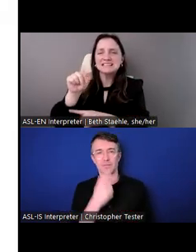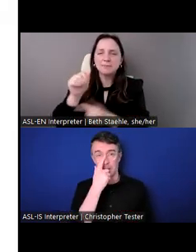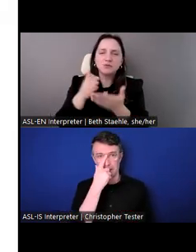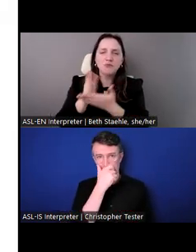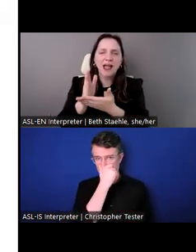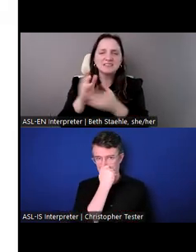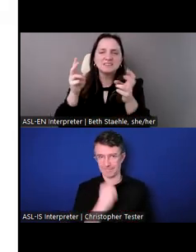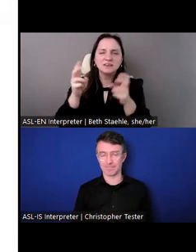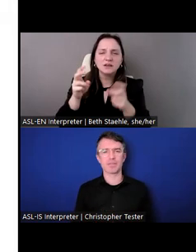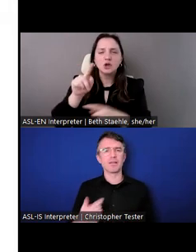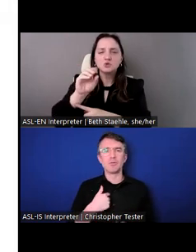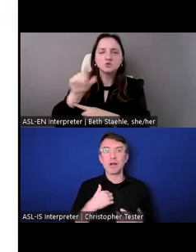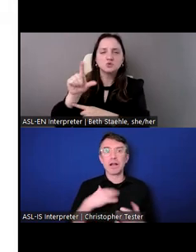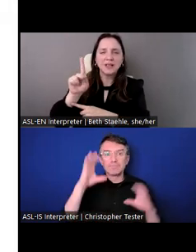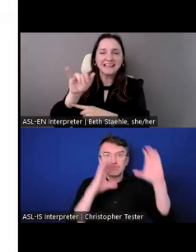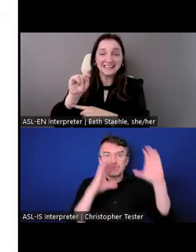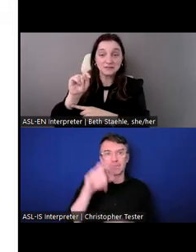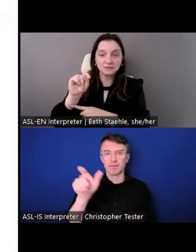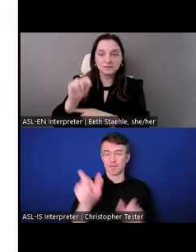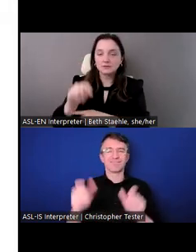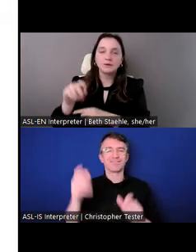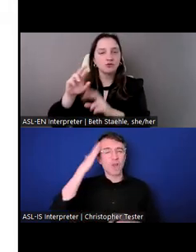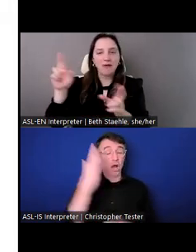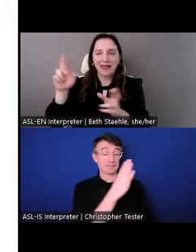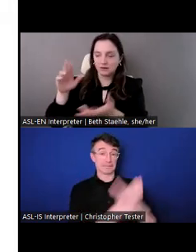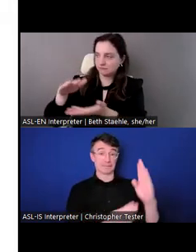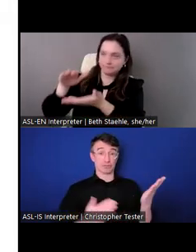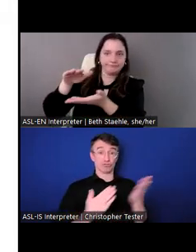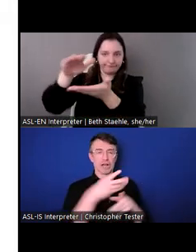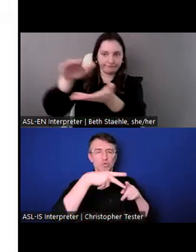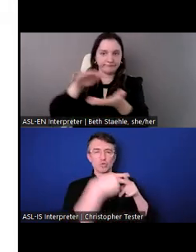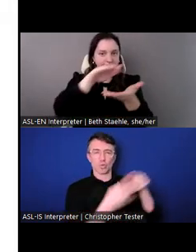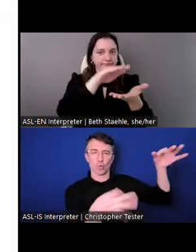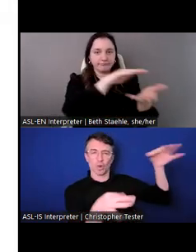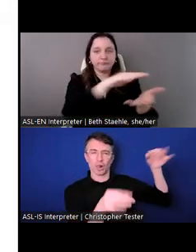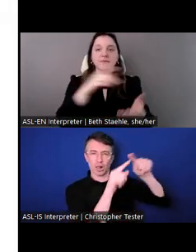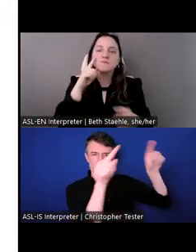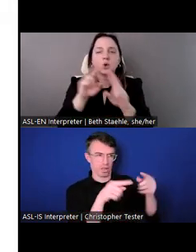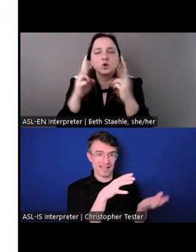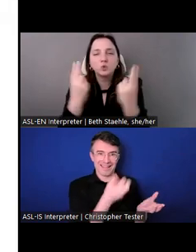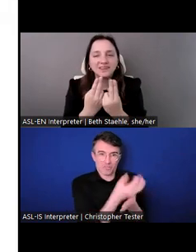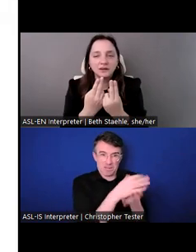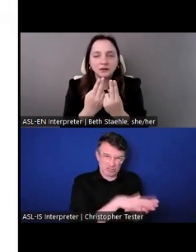that our staff can use in our work with unions who are trying to, you know, be more inclusive